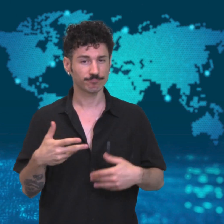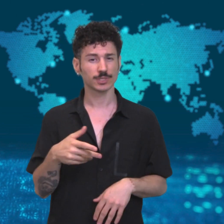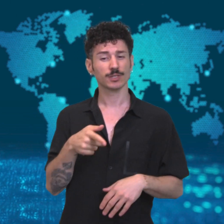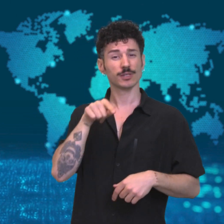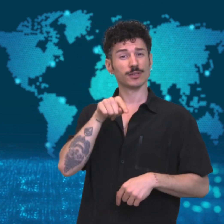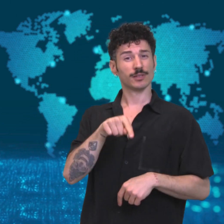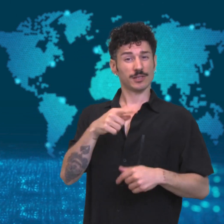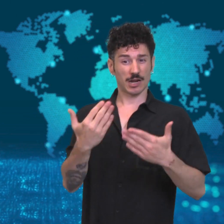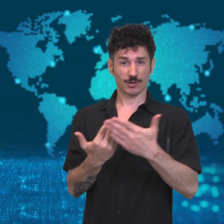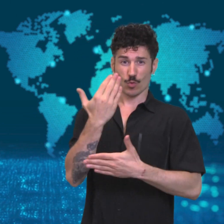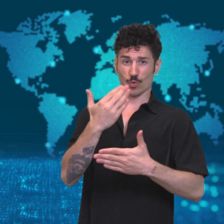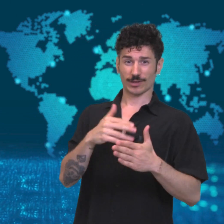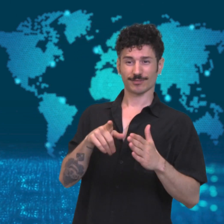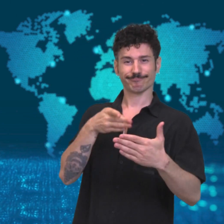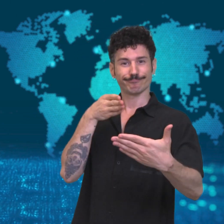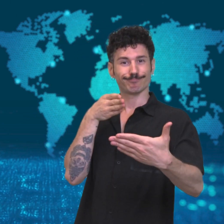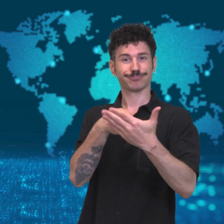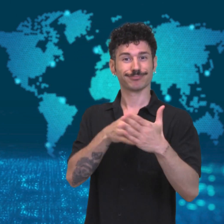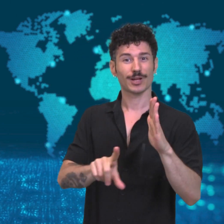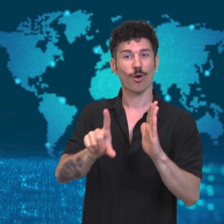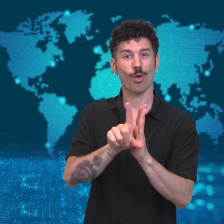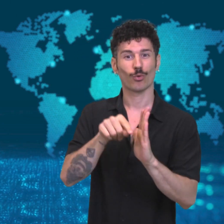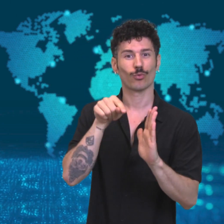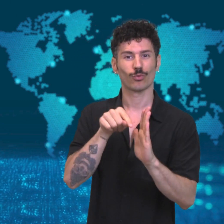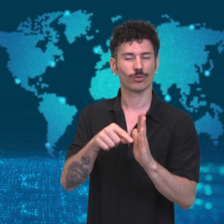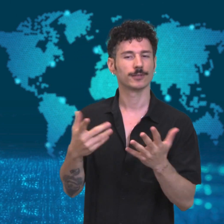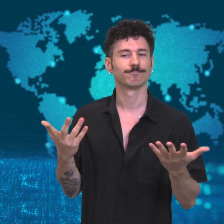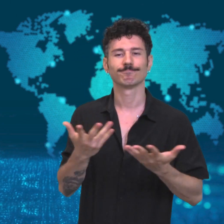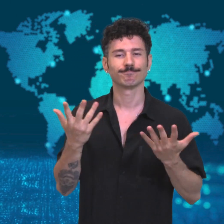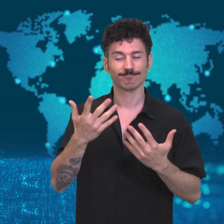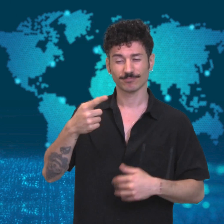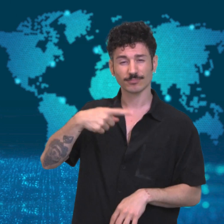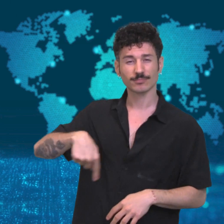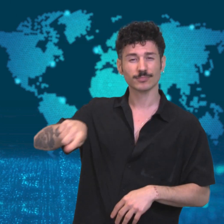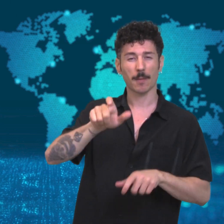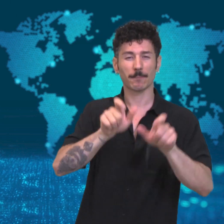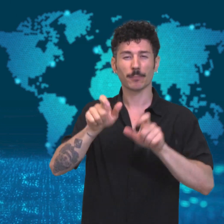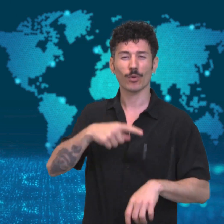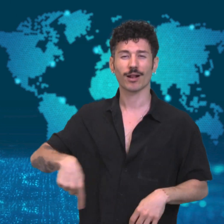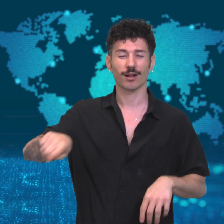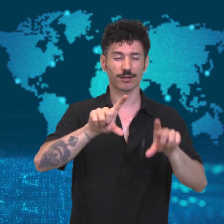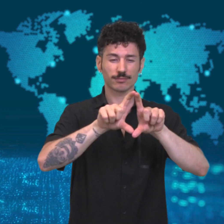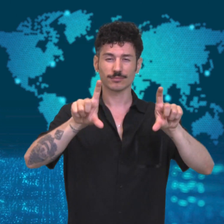This means that birth certificates must show